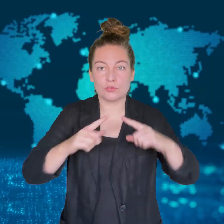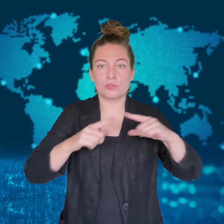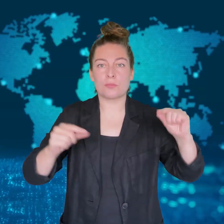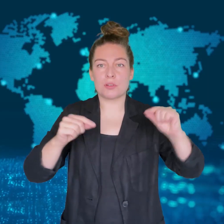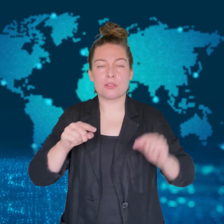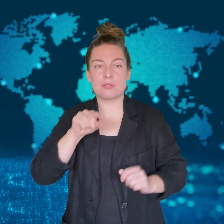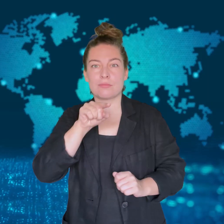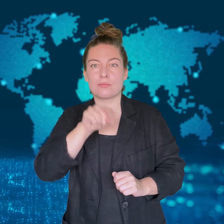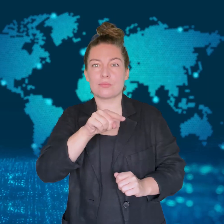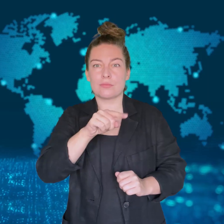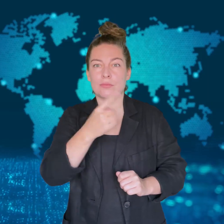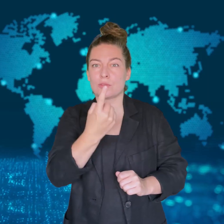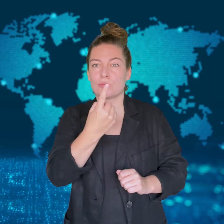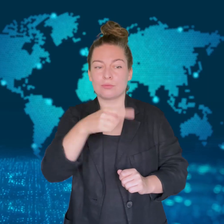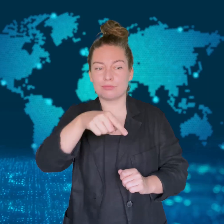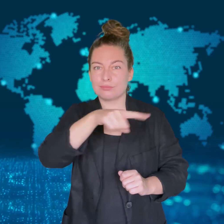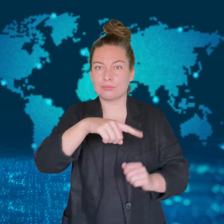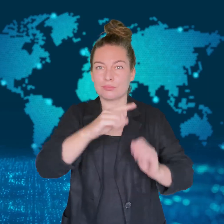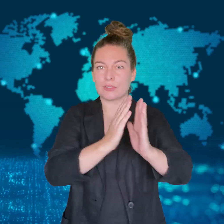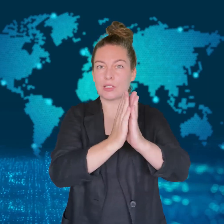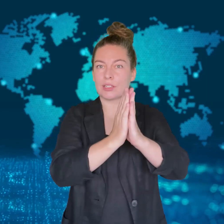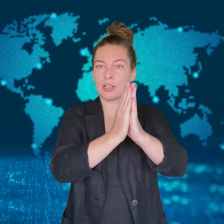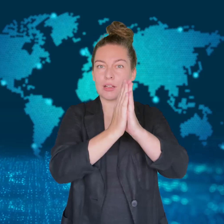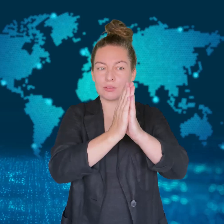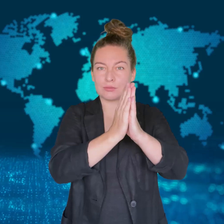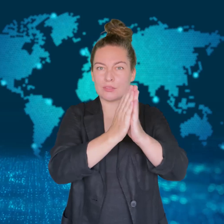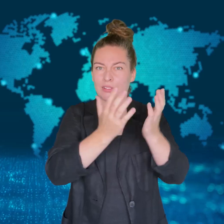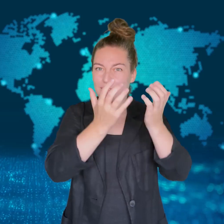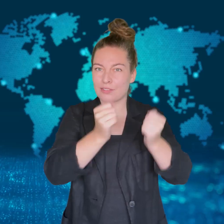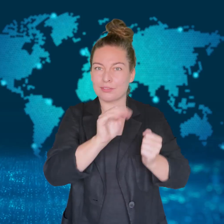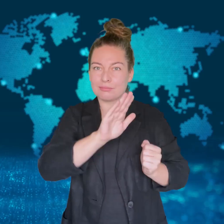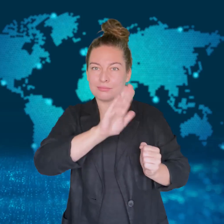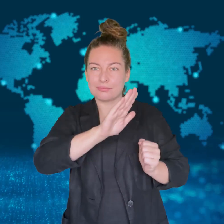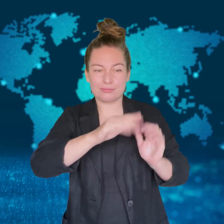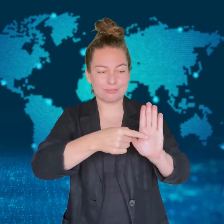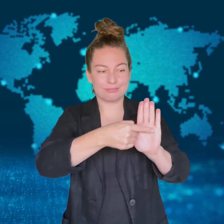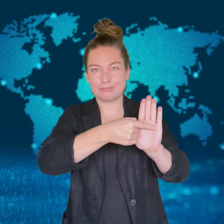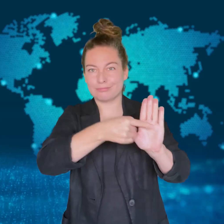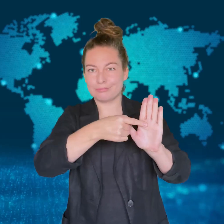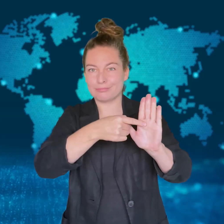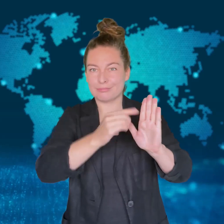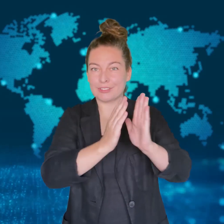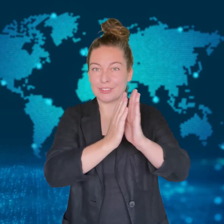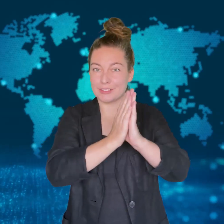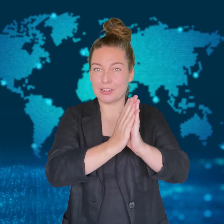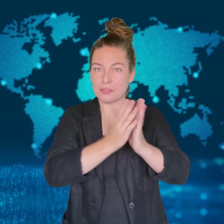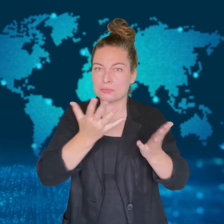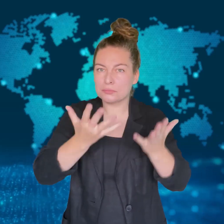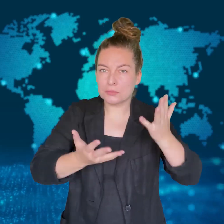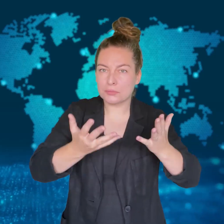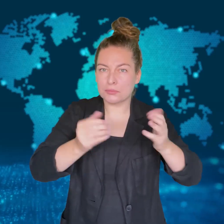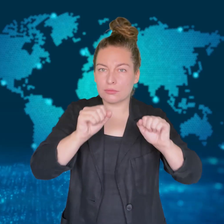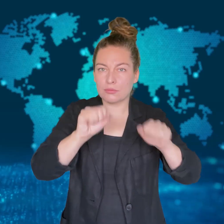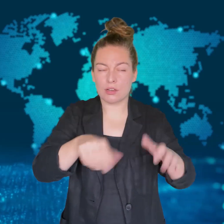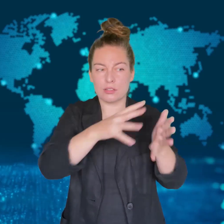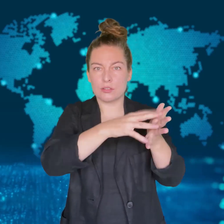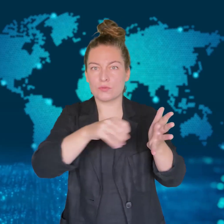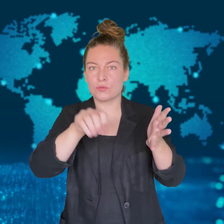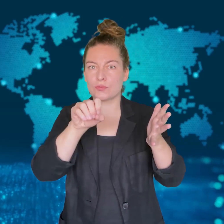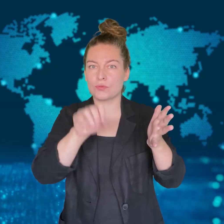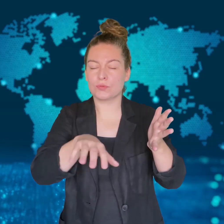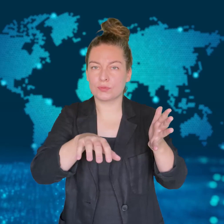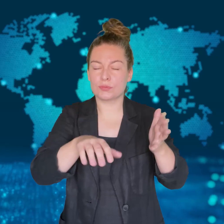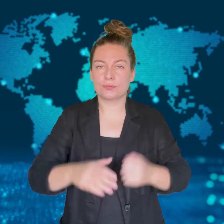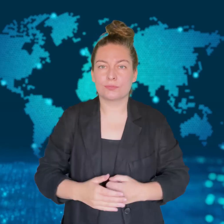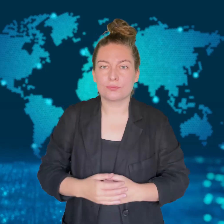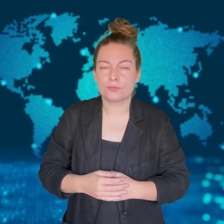[MONIKA]: The Unification Church may be stripped of its religious status in Japan.